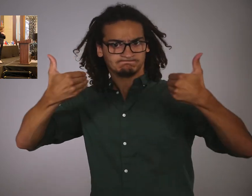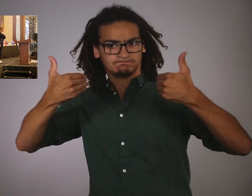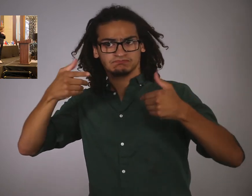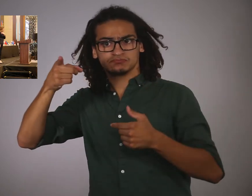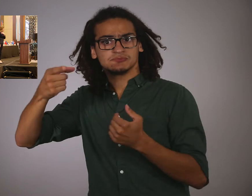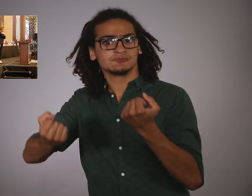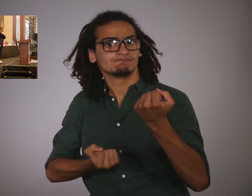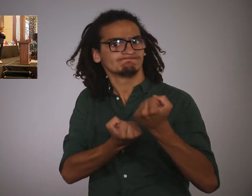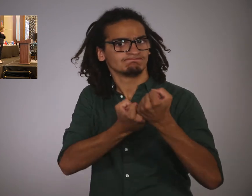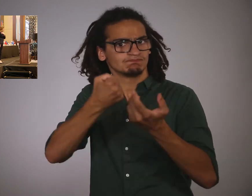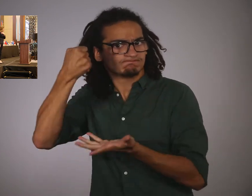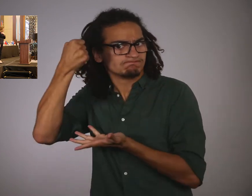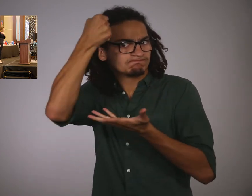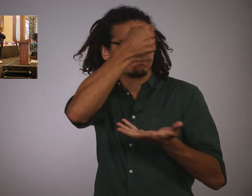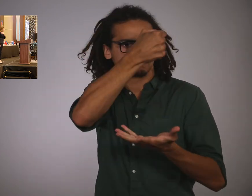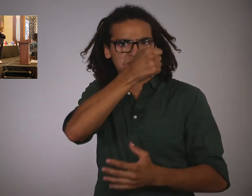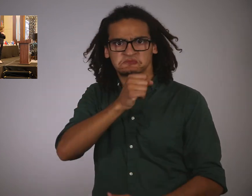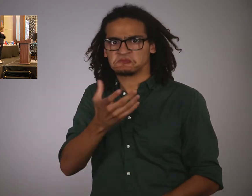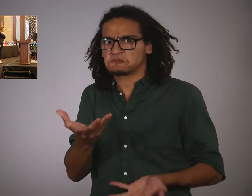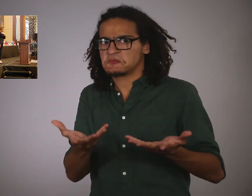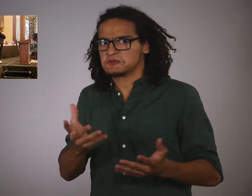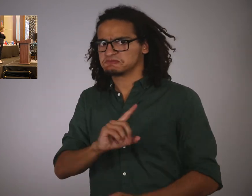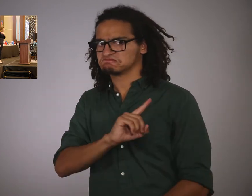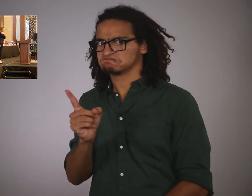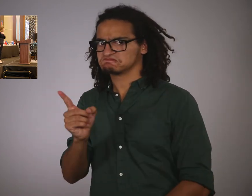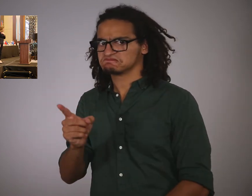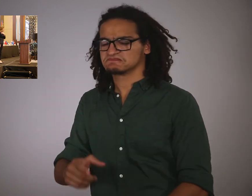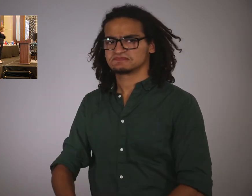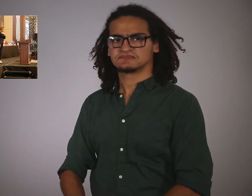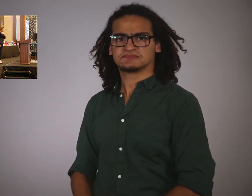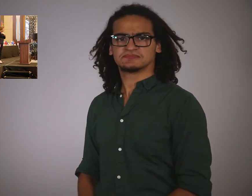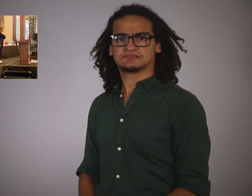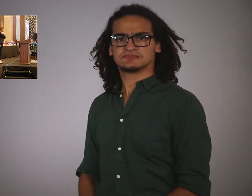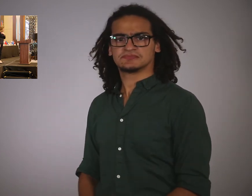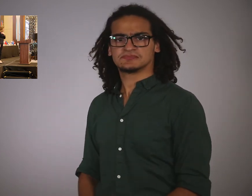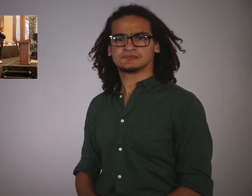an independent event and they will not receive financial